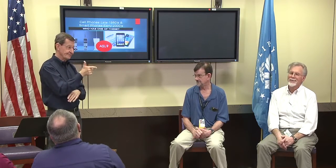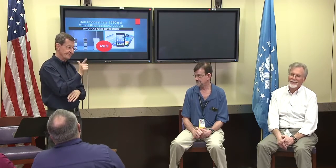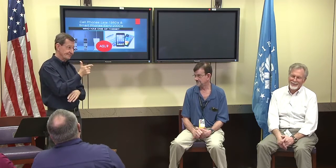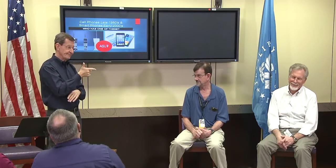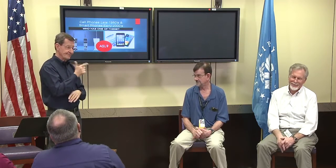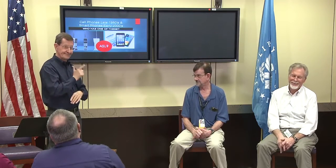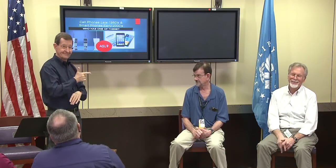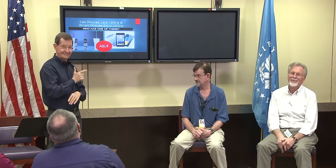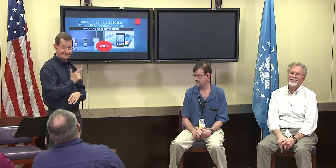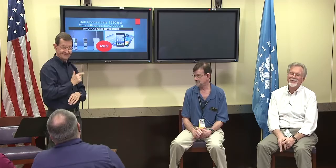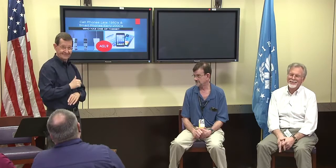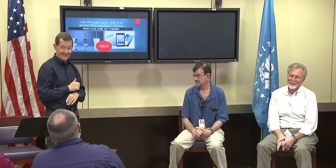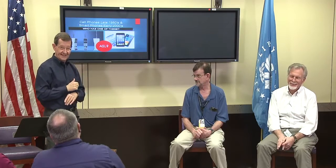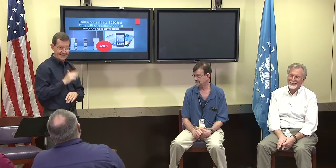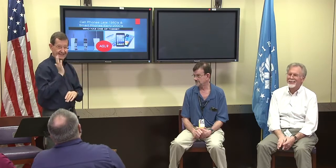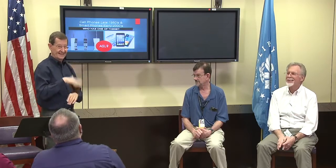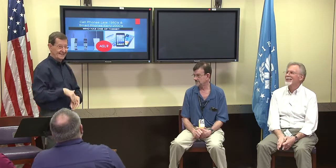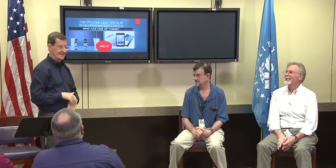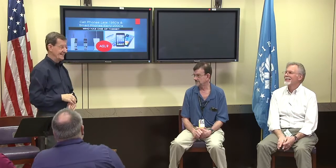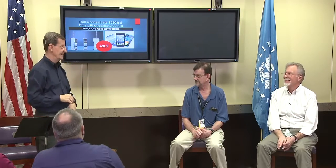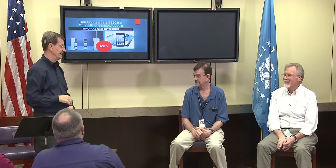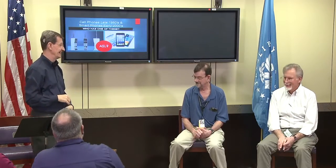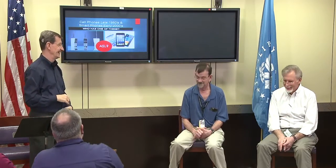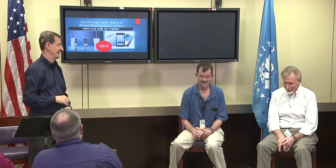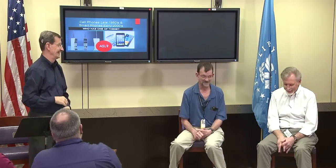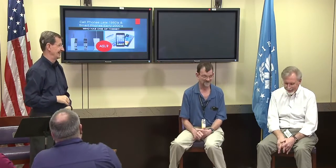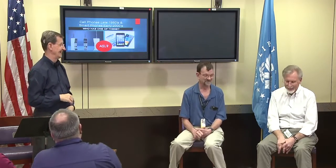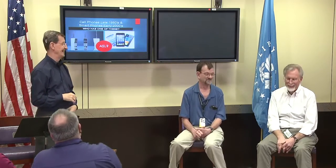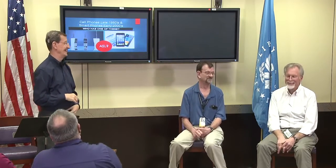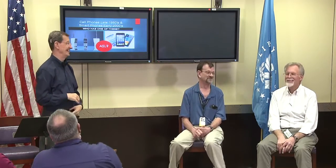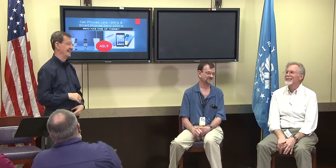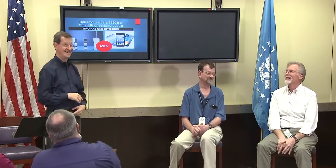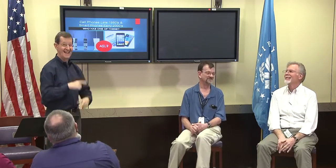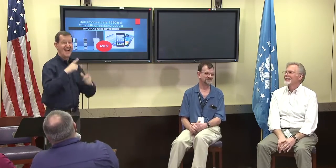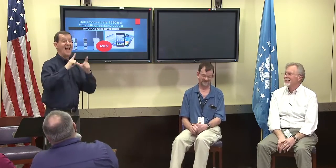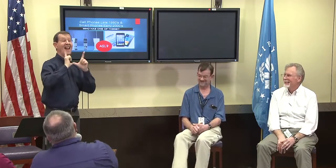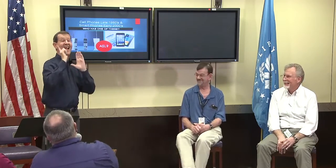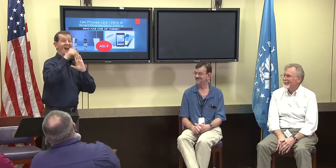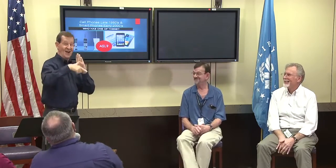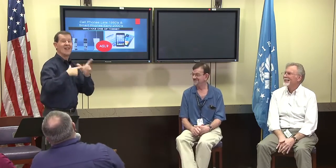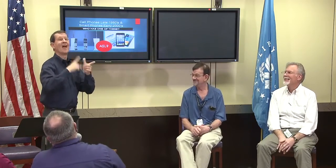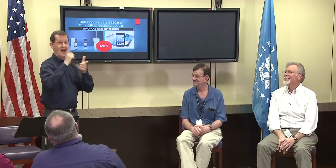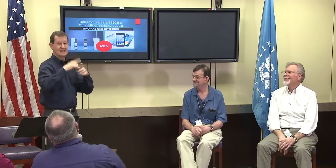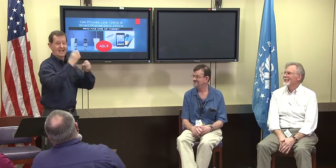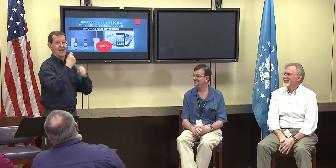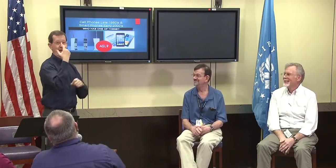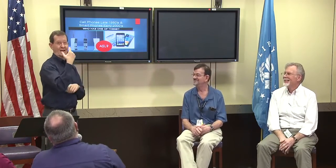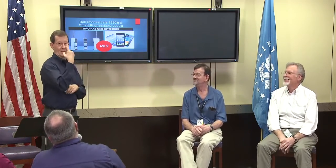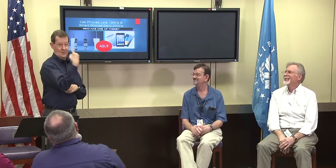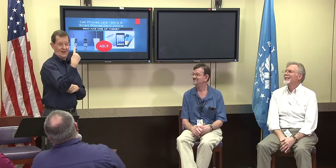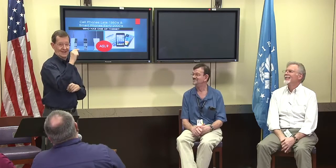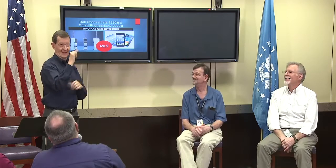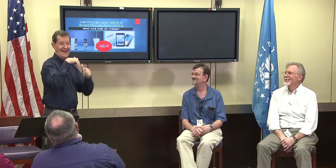and sometimes there would be a line, they were like get off the phone so I can make my call and waiting queue for that.